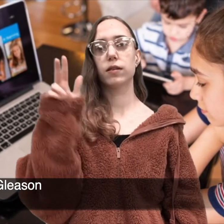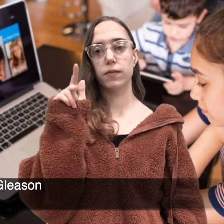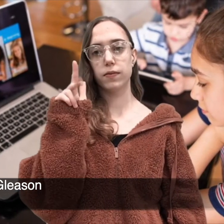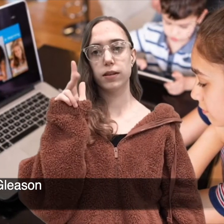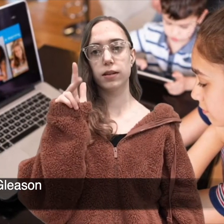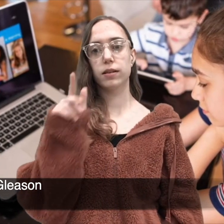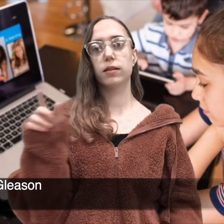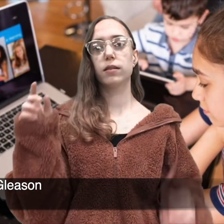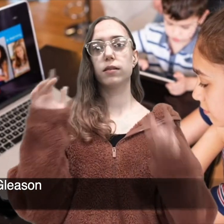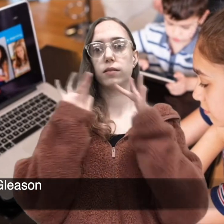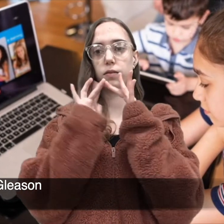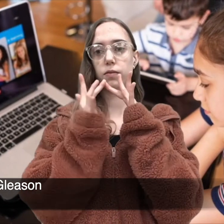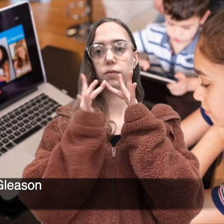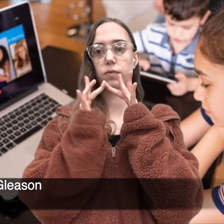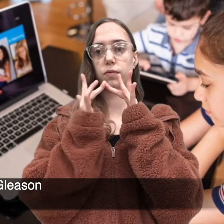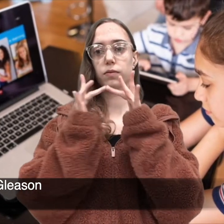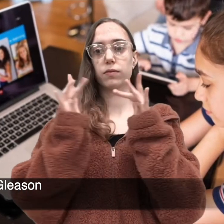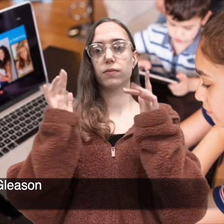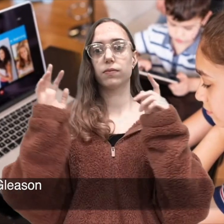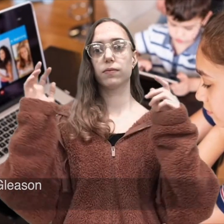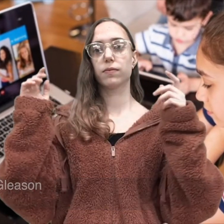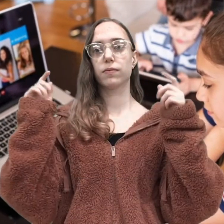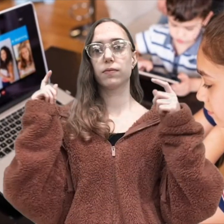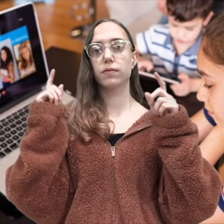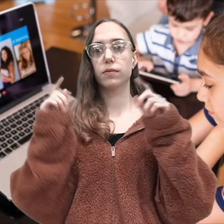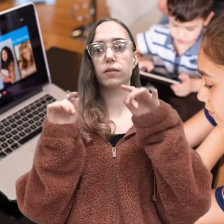November 22nd and 23rd will be remote.